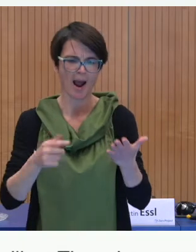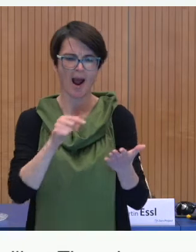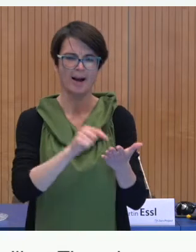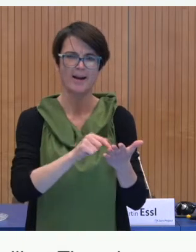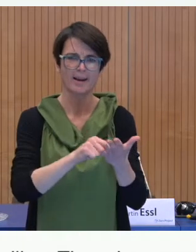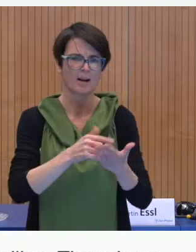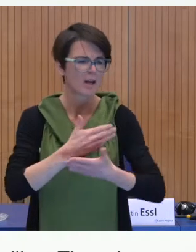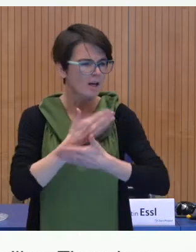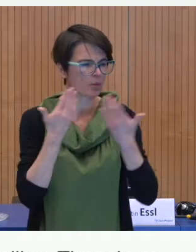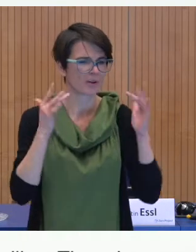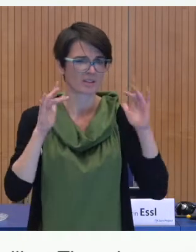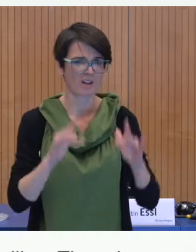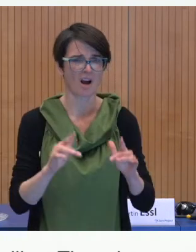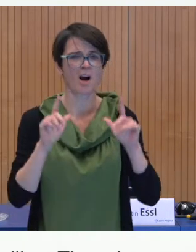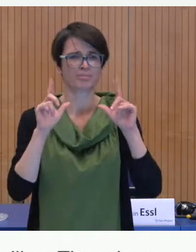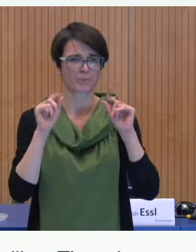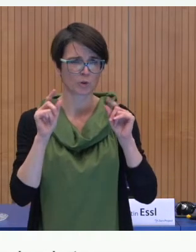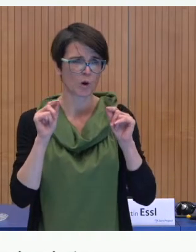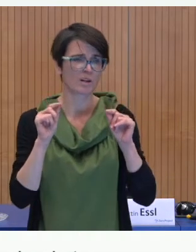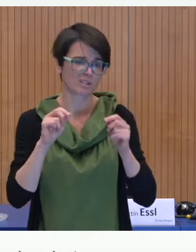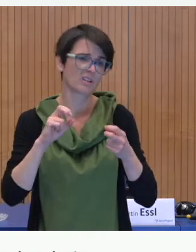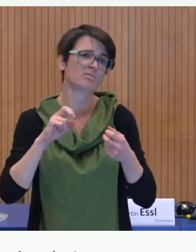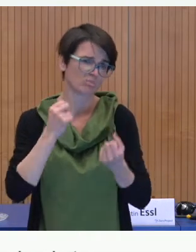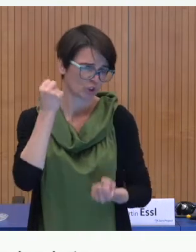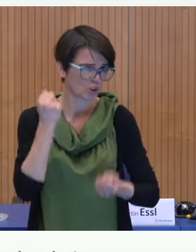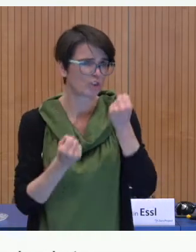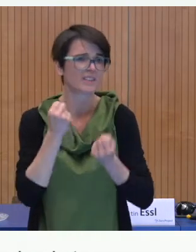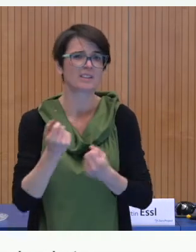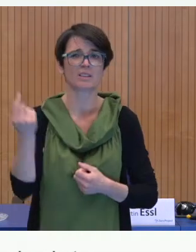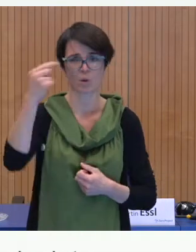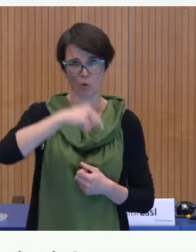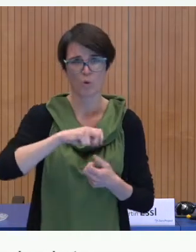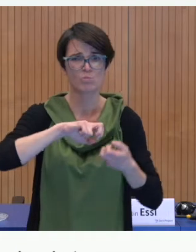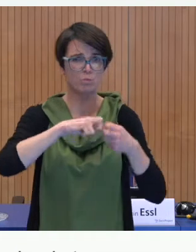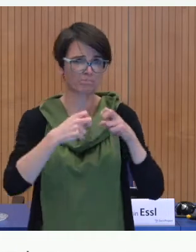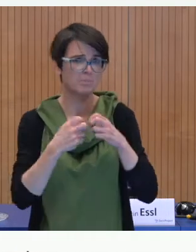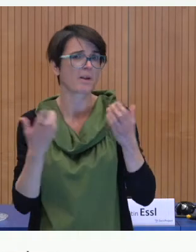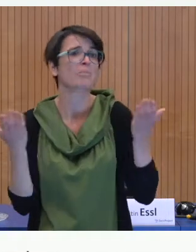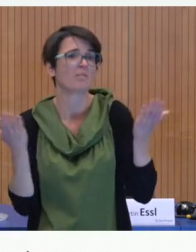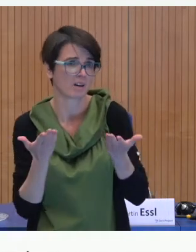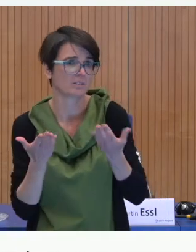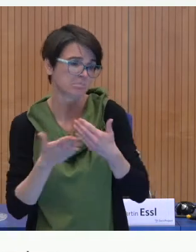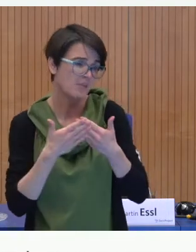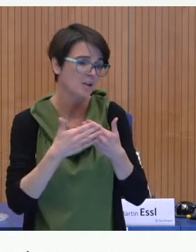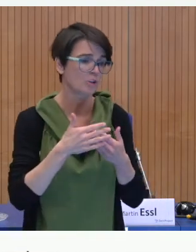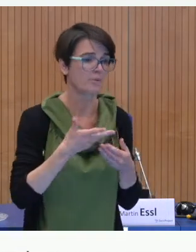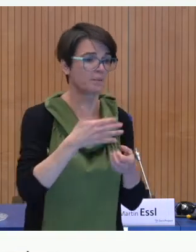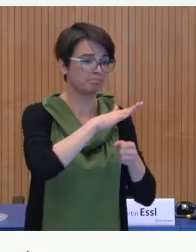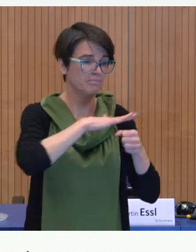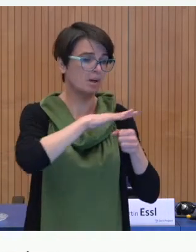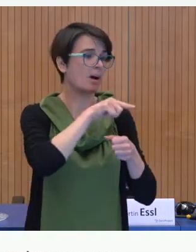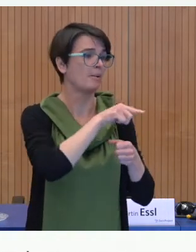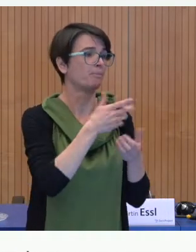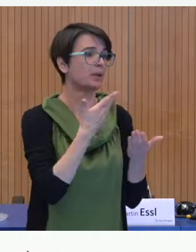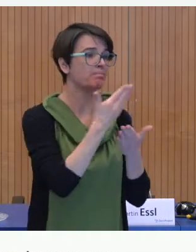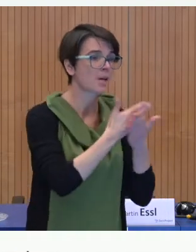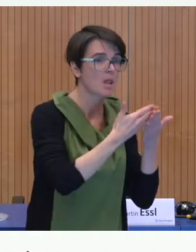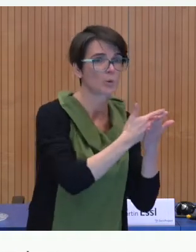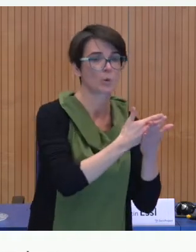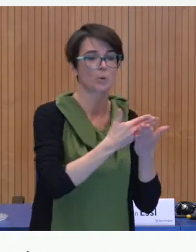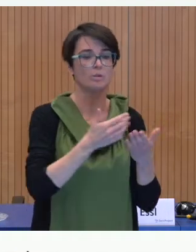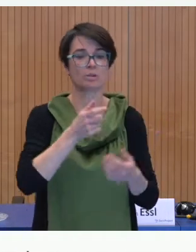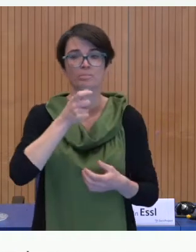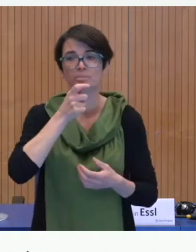The consequences are brutal language deprivation, leading to academic, social and occupational difficulties and disadvantages.